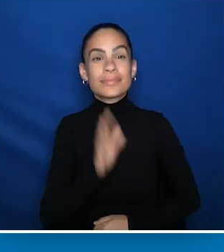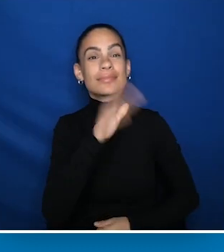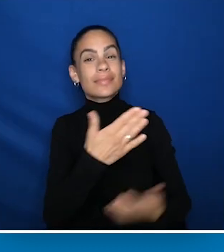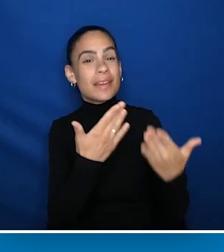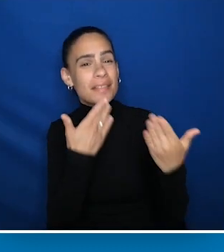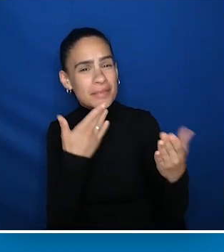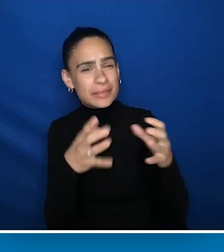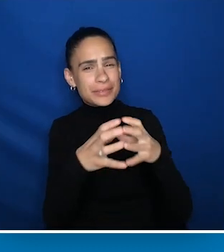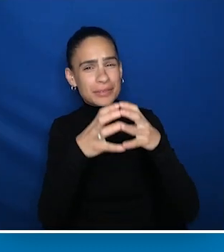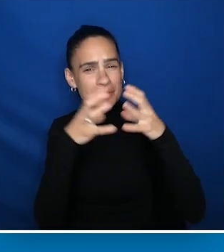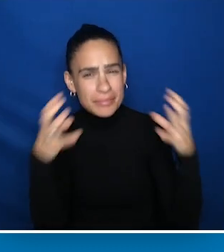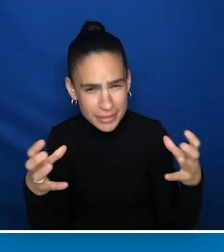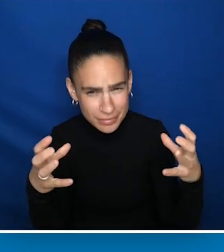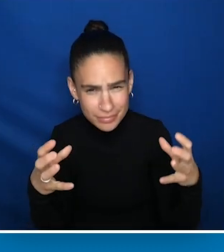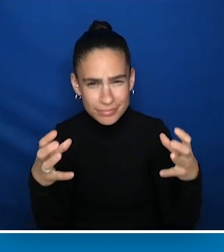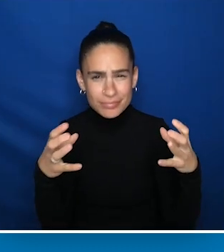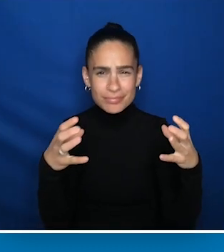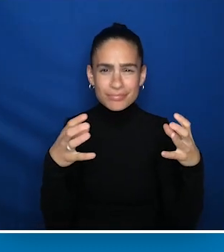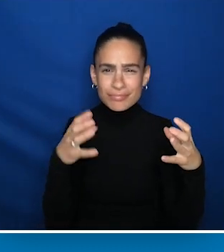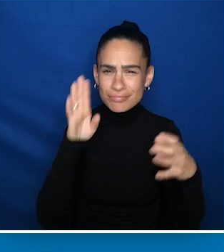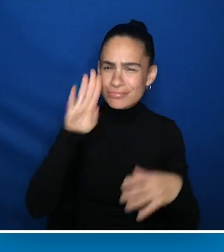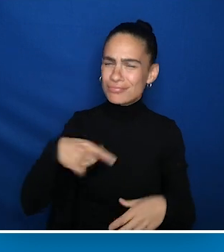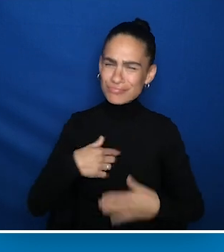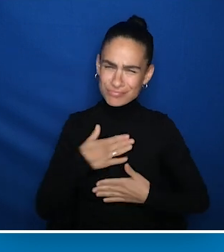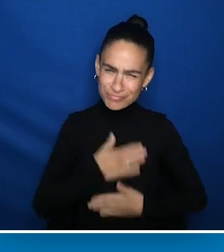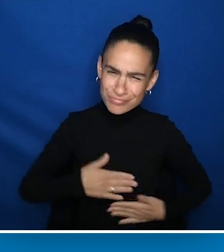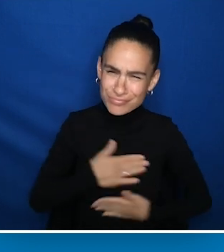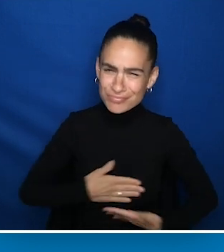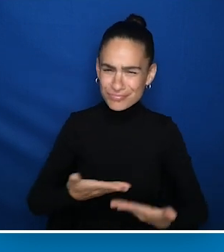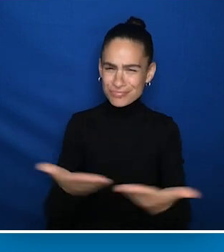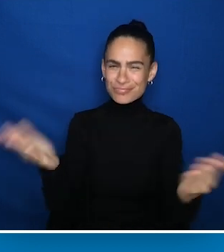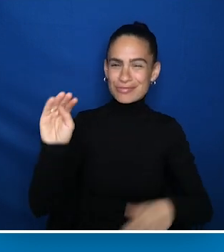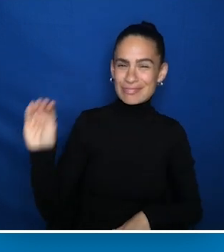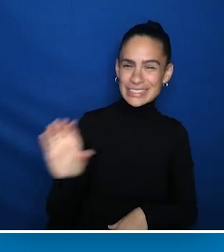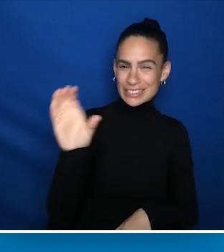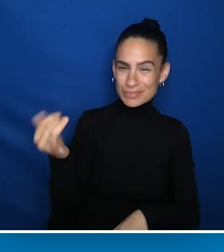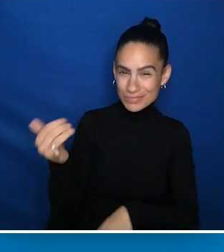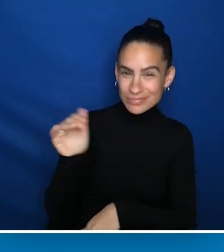John, thank you so very much. It's been my absolute pleasure to serve as your emcee tonight.